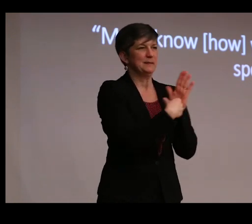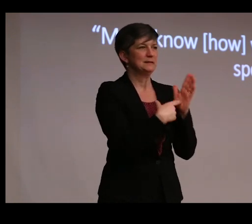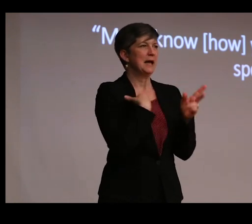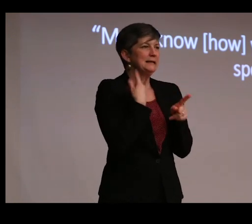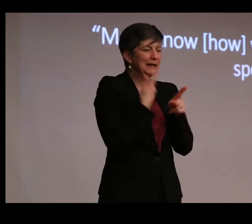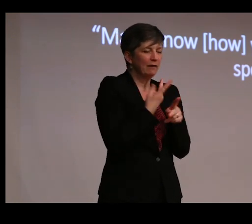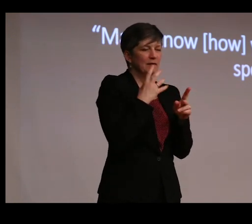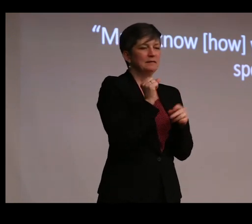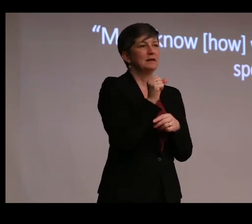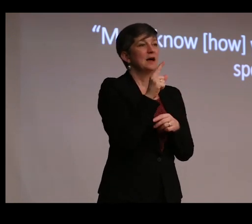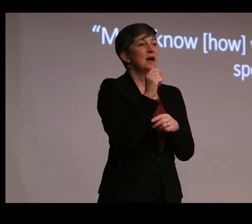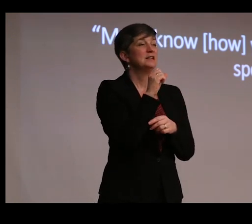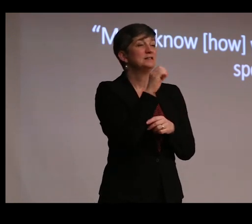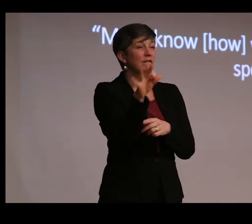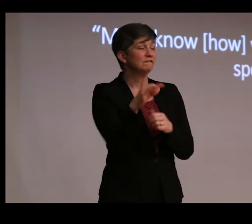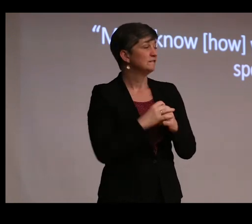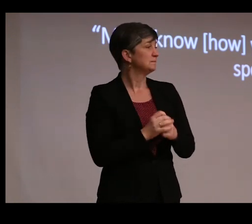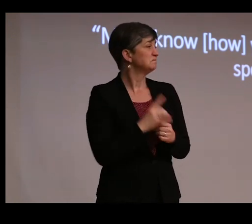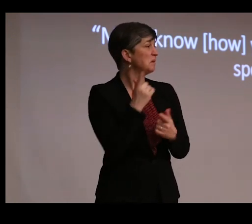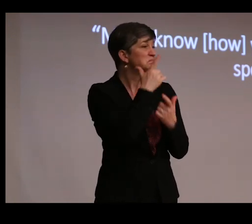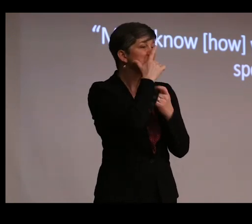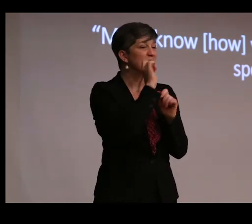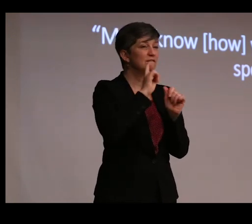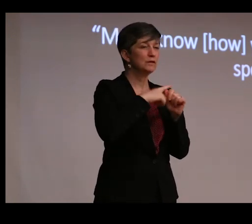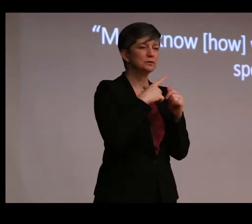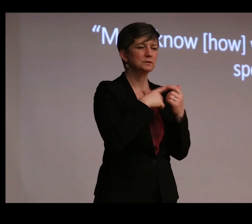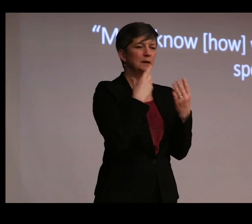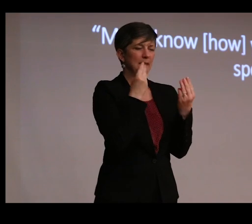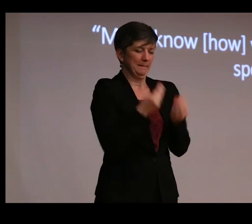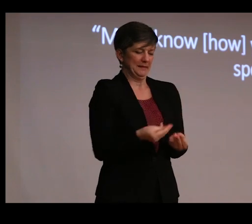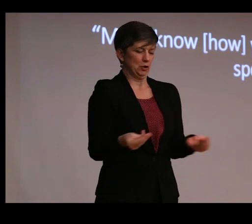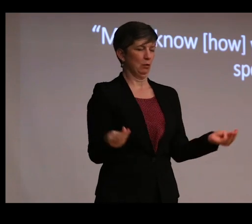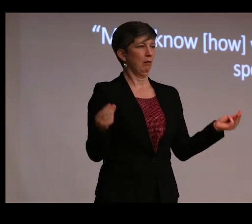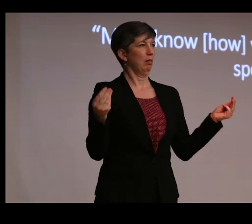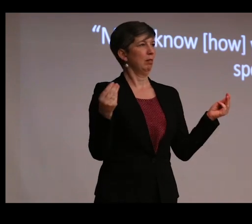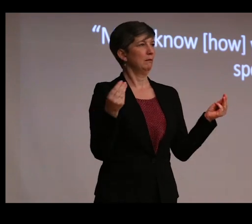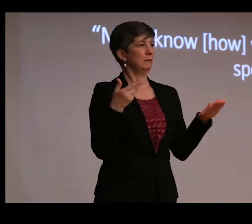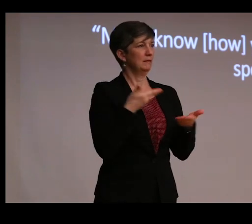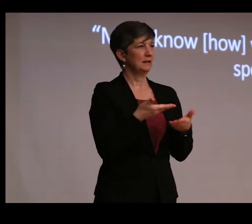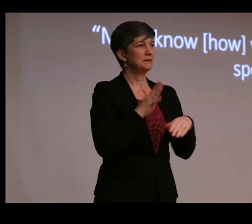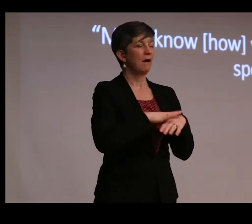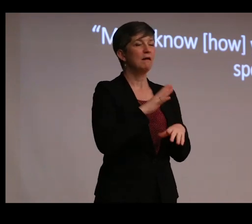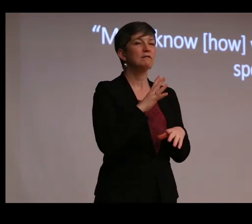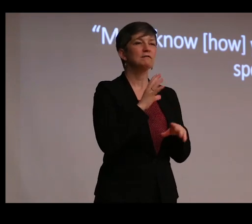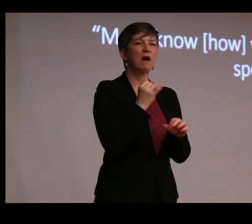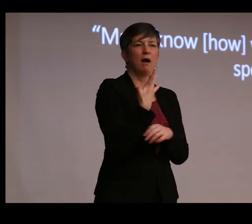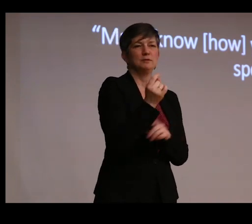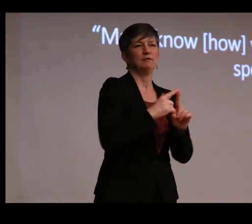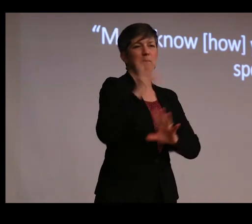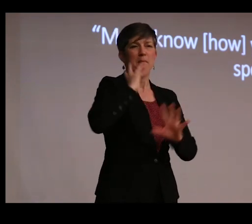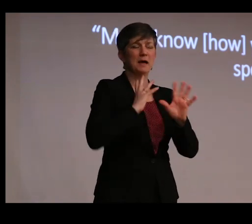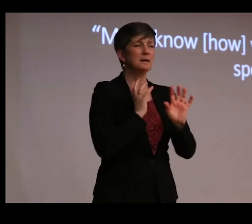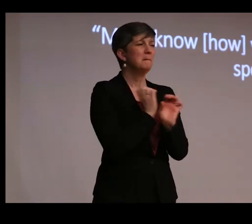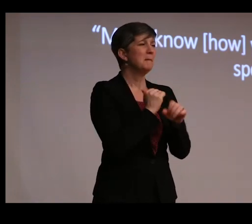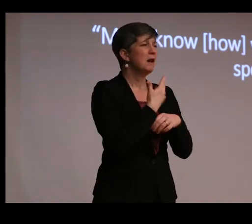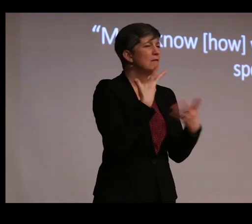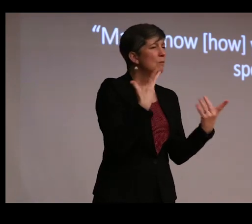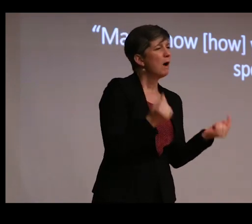And as a conservator, I'm always interested first in the material characteristics of an object of the past. What is it made of? What did it look like in antiquity?